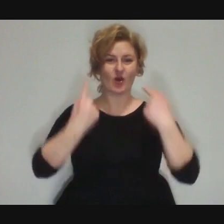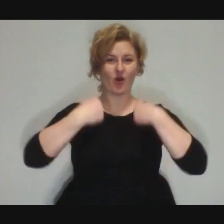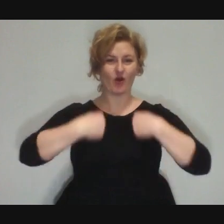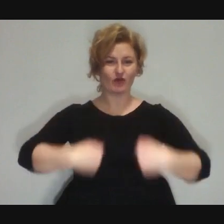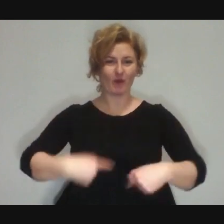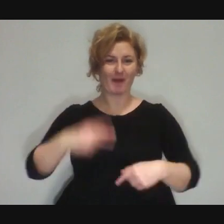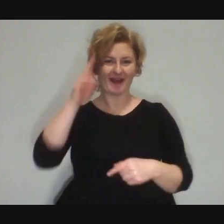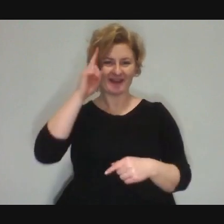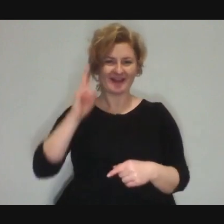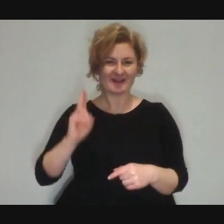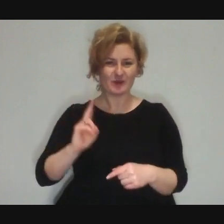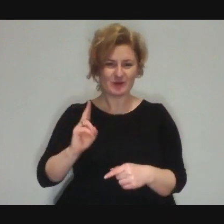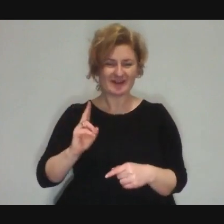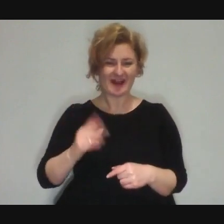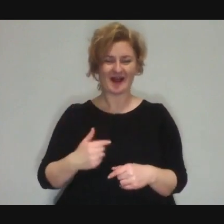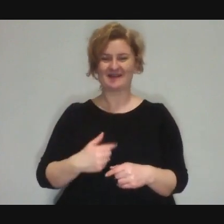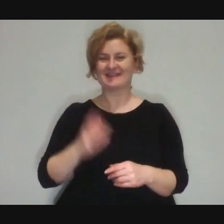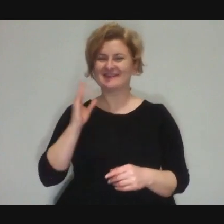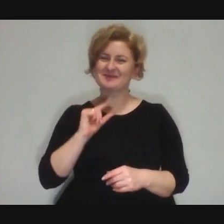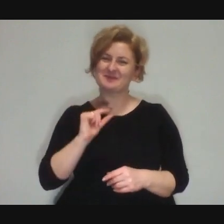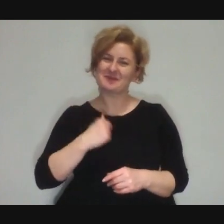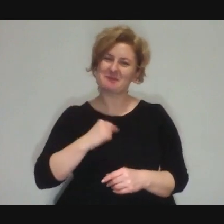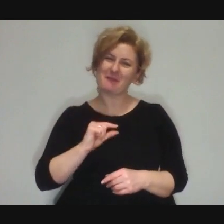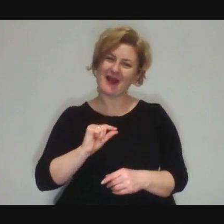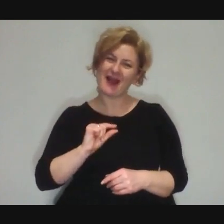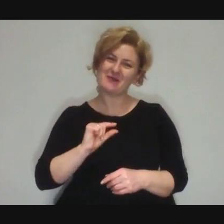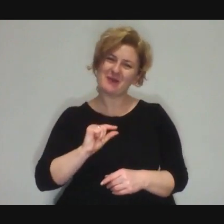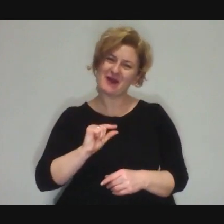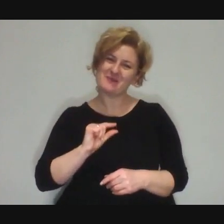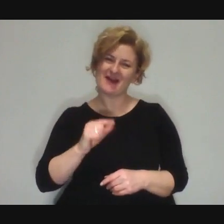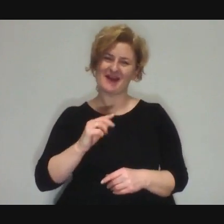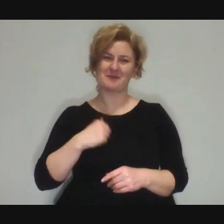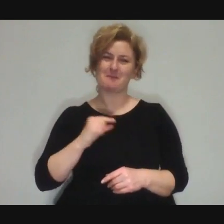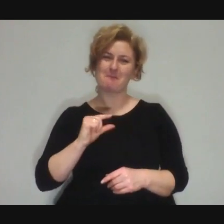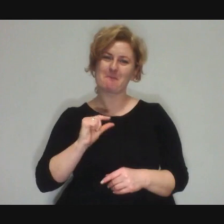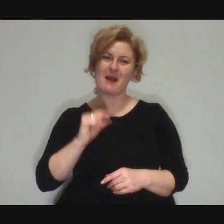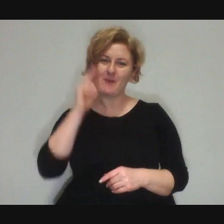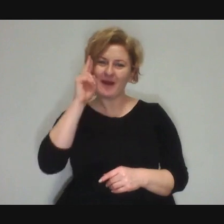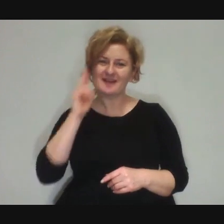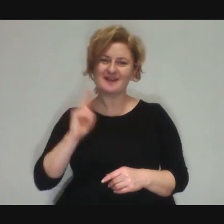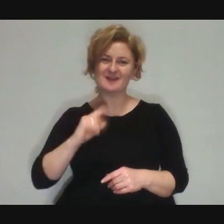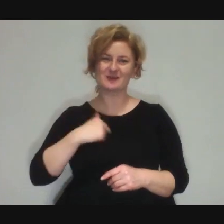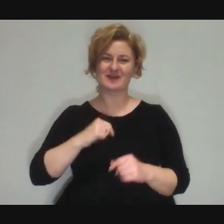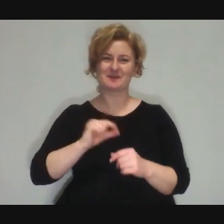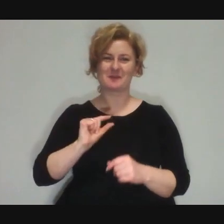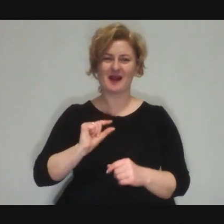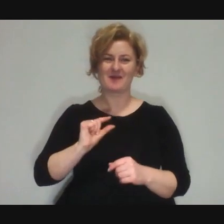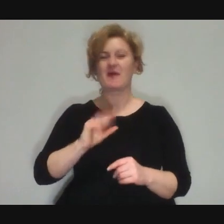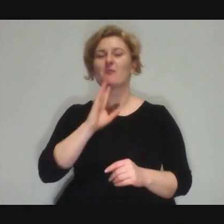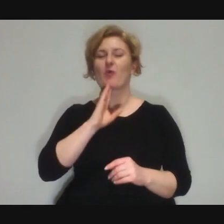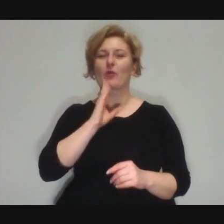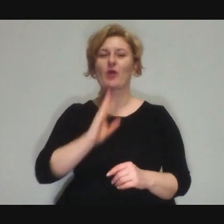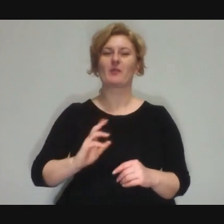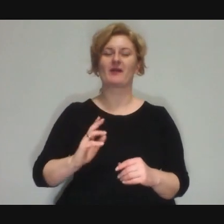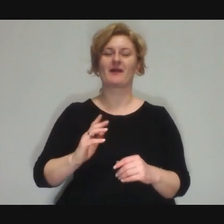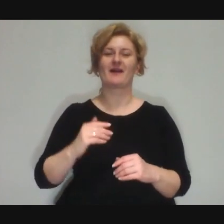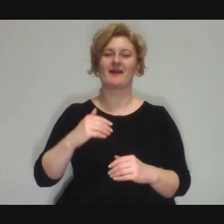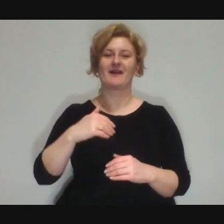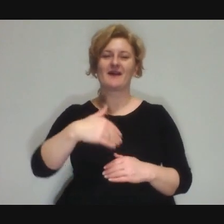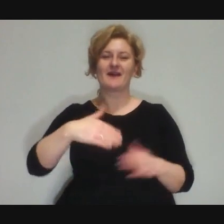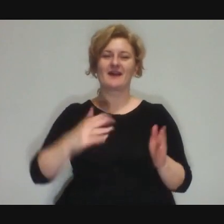Maybe a tiny institution, more like a newsagent, but not a whole newspaper.